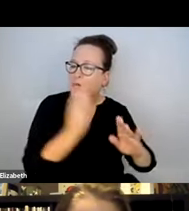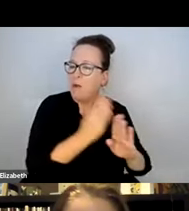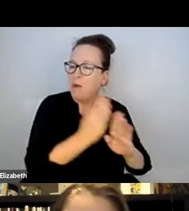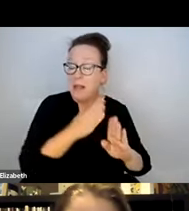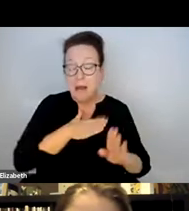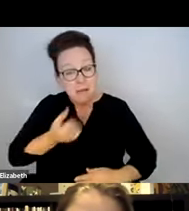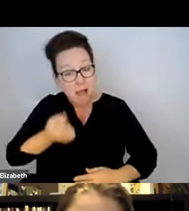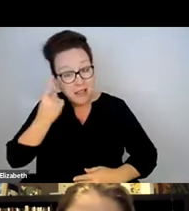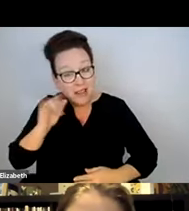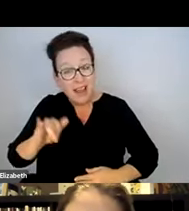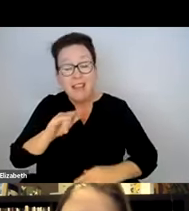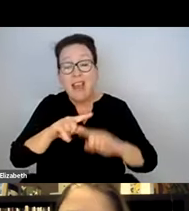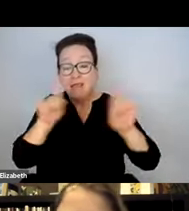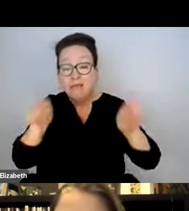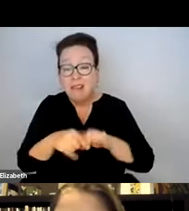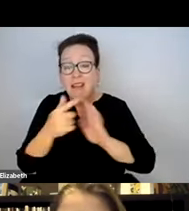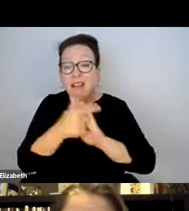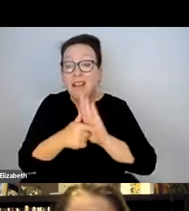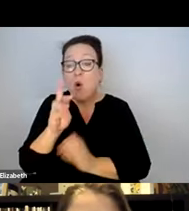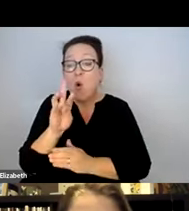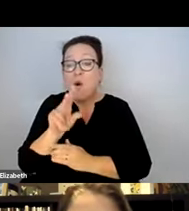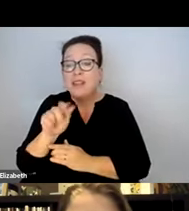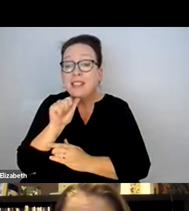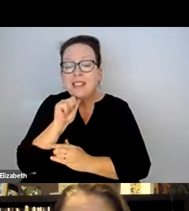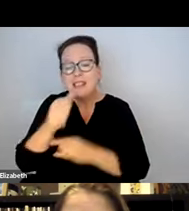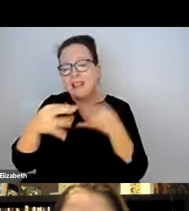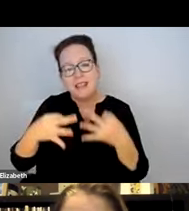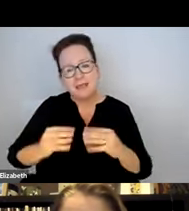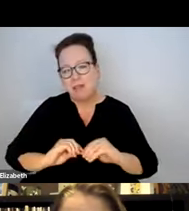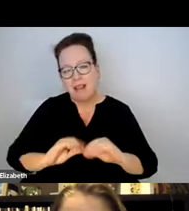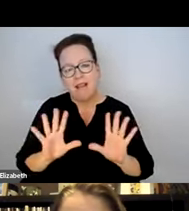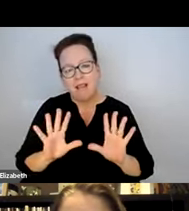PART OF THE CHALLENGE, MY UNDERSTANDING, THAT IS NOT EXPLICITLY LAID OUT IN THE